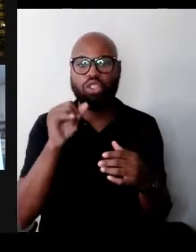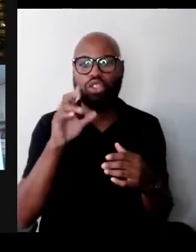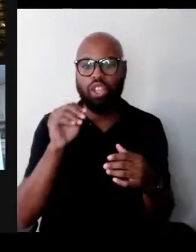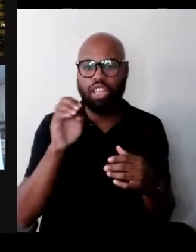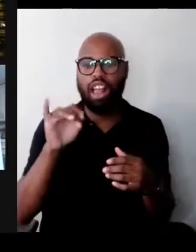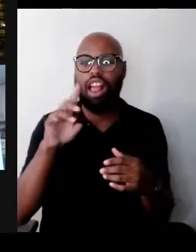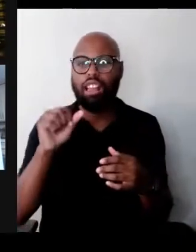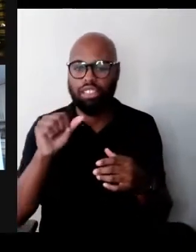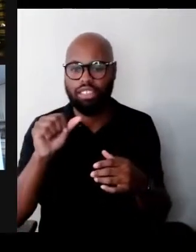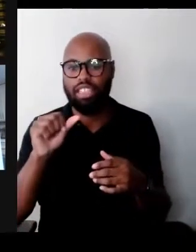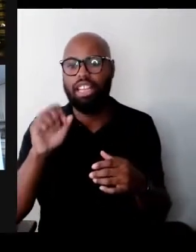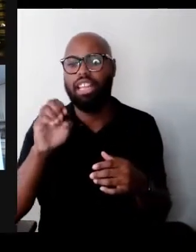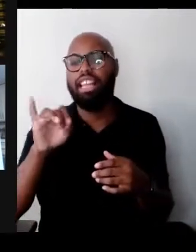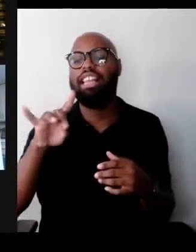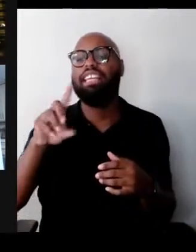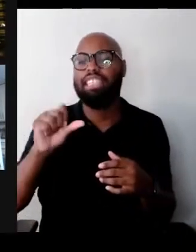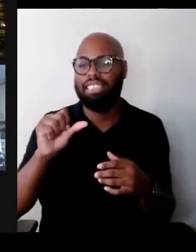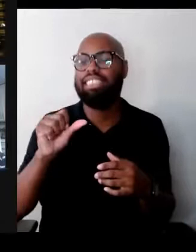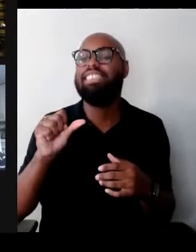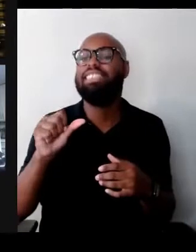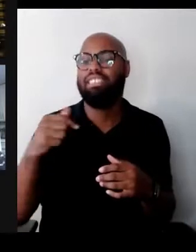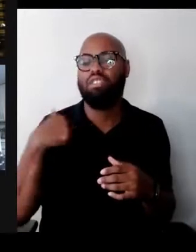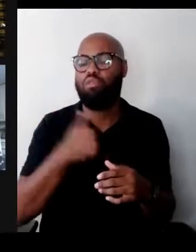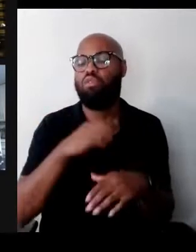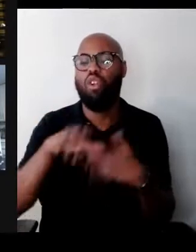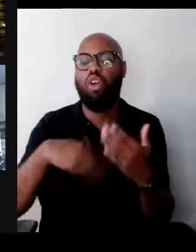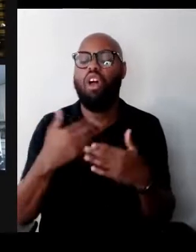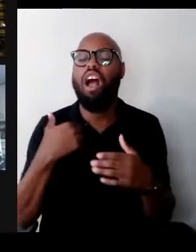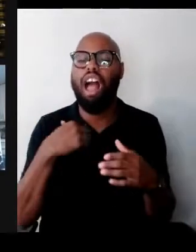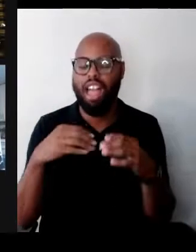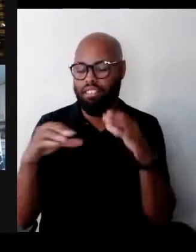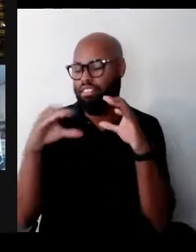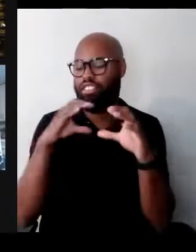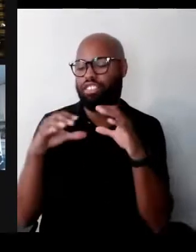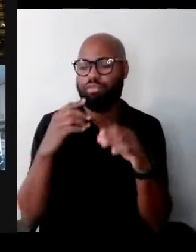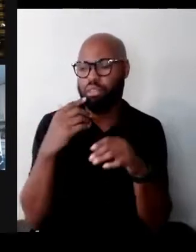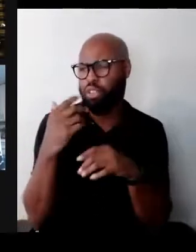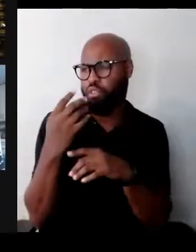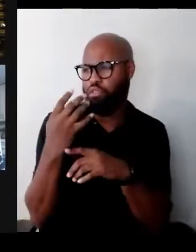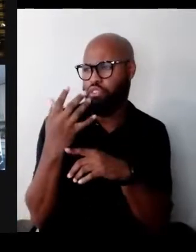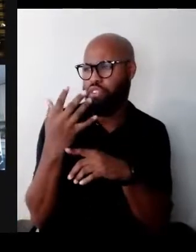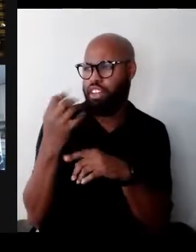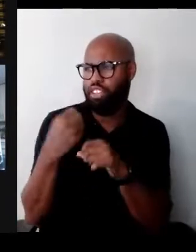we held a conversation about four or five years ago now around similar topics.